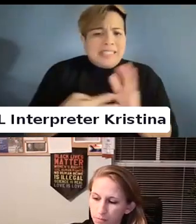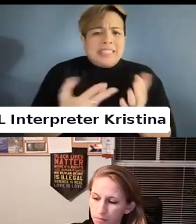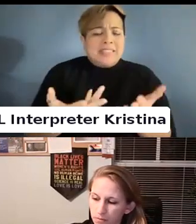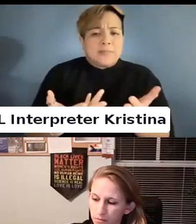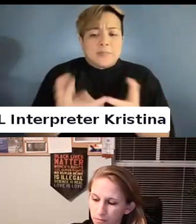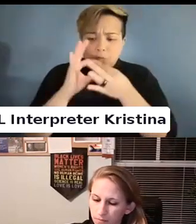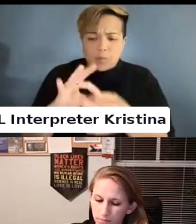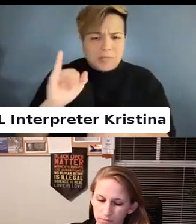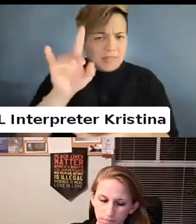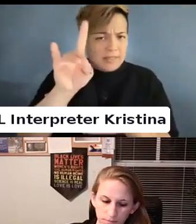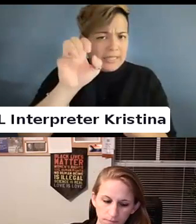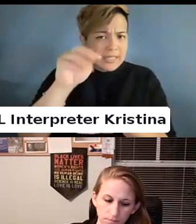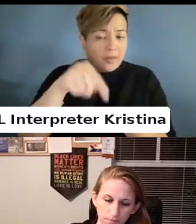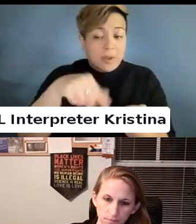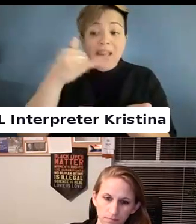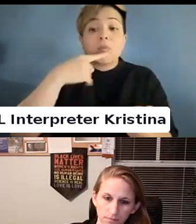GSM. Now we talk about gender dysphoria.